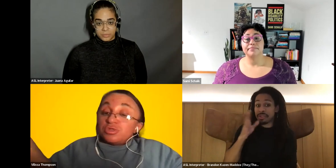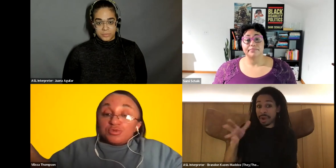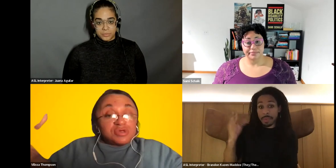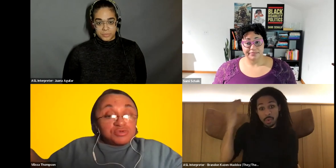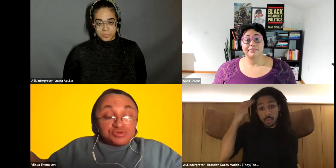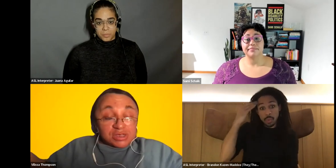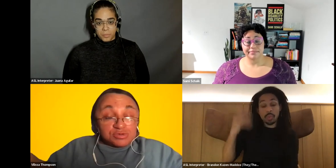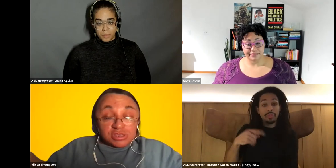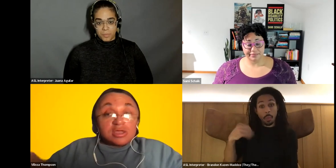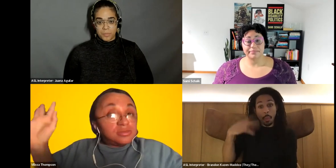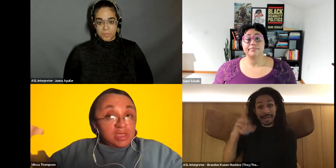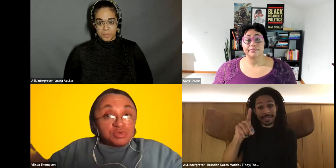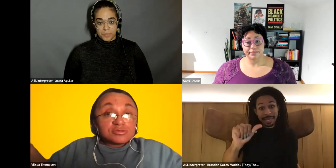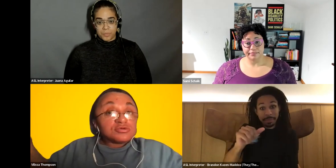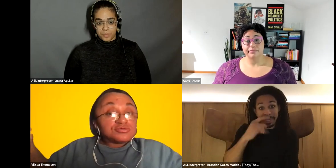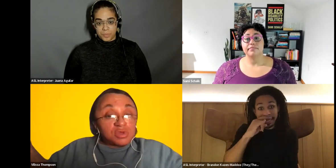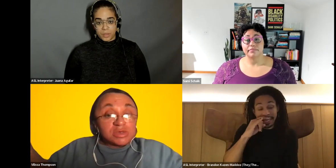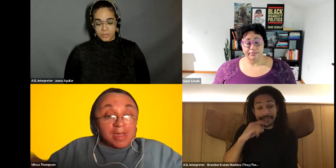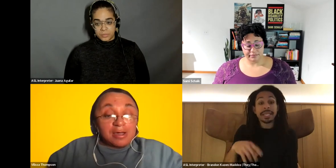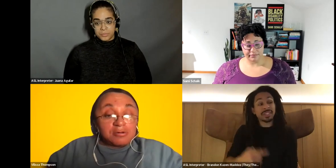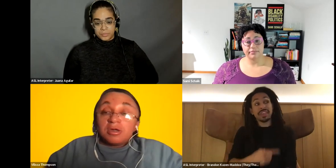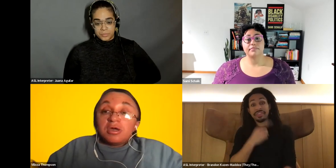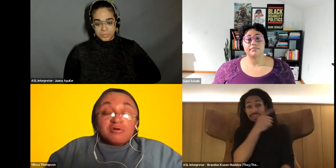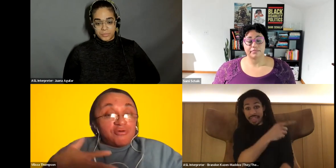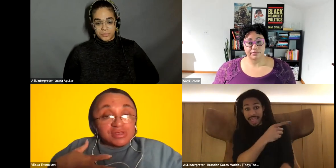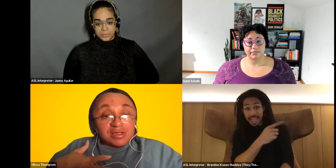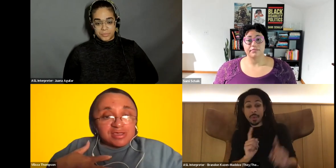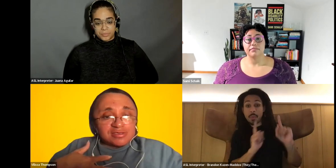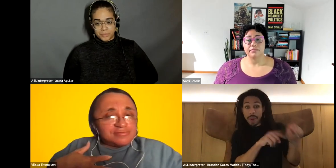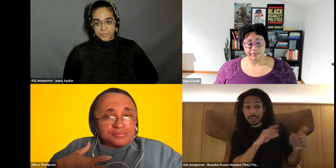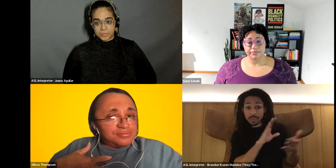Vilissa Thompson: Those who have resource like you were saying they went to school so much of how. But folks like us.